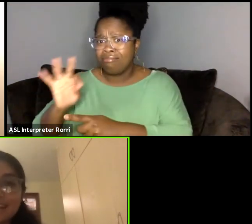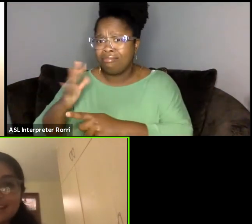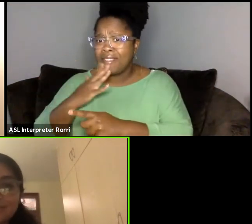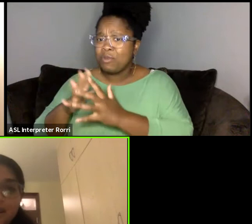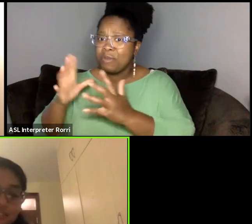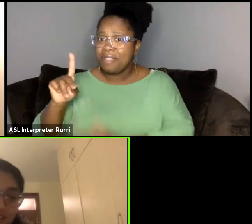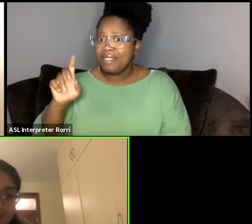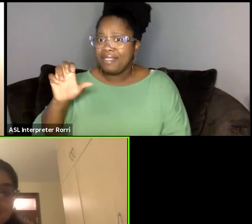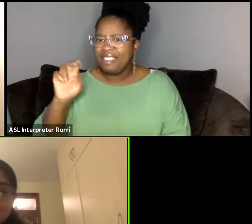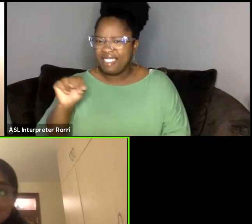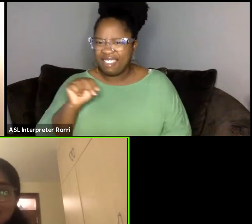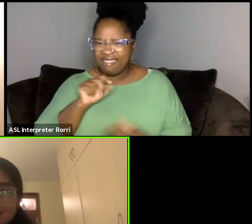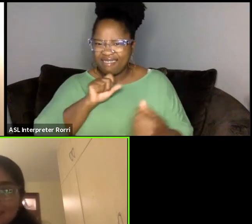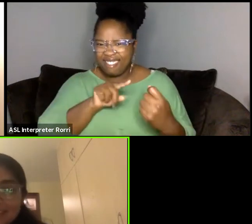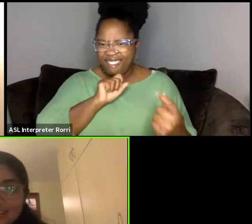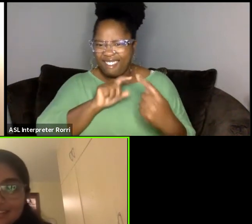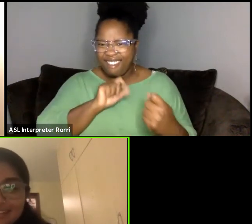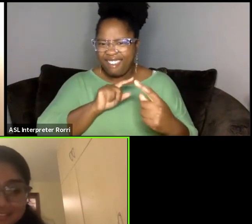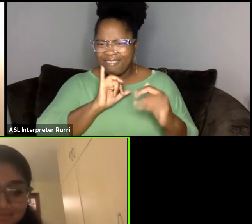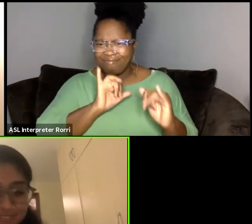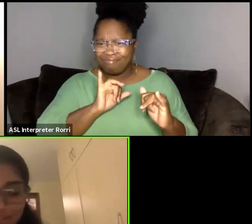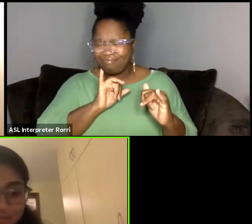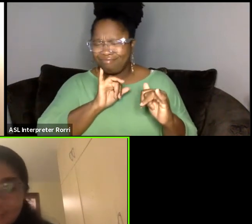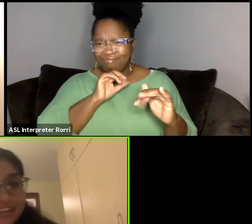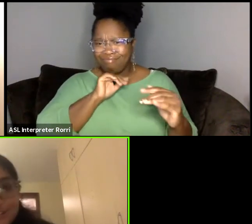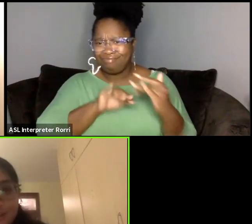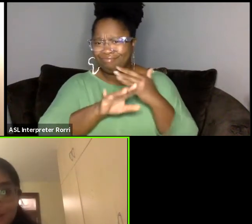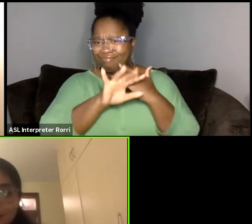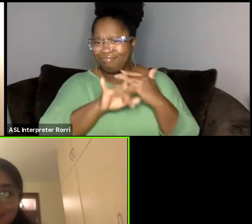and it's wonderful and such a privilege to know you.